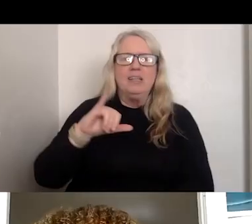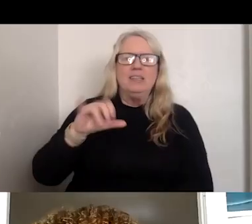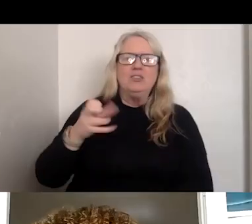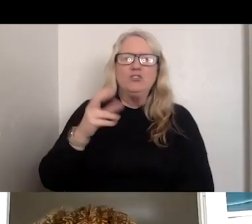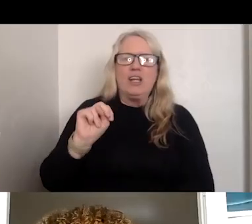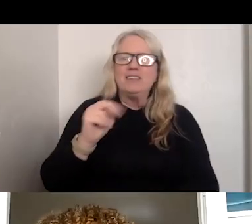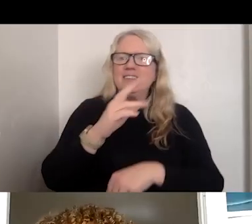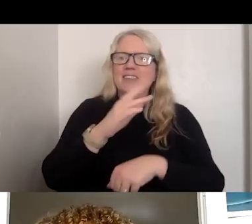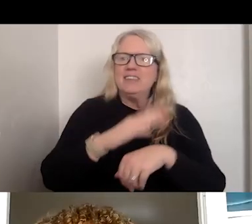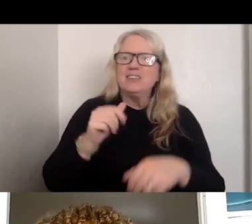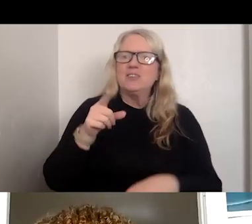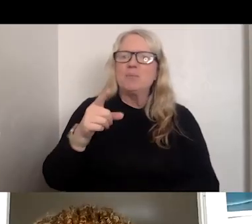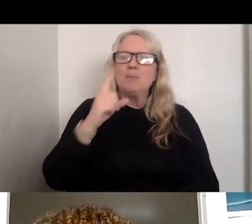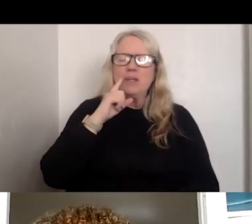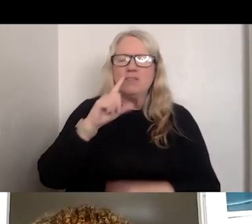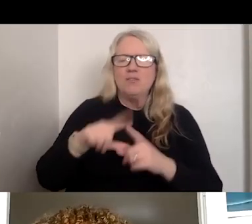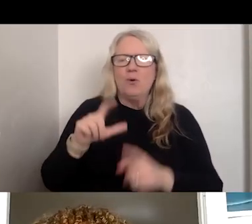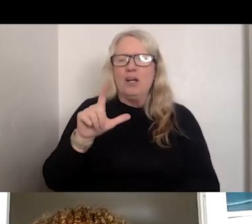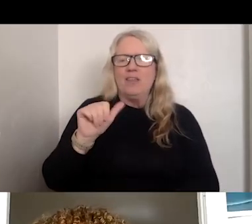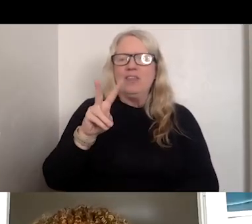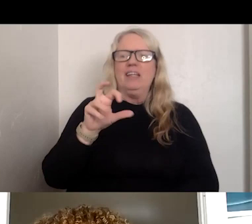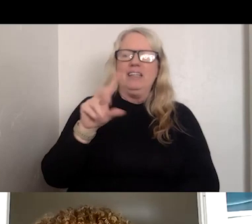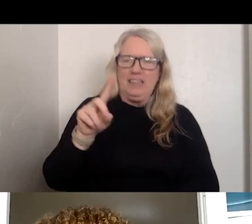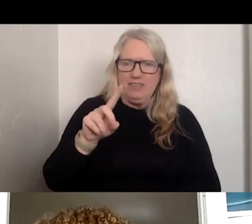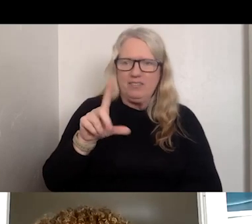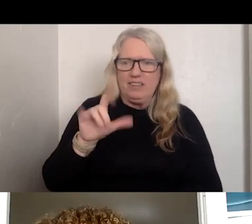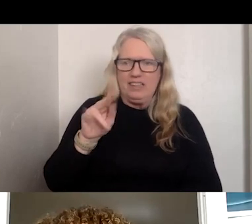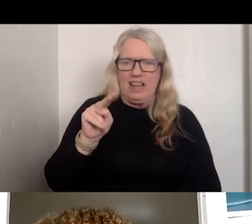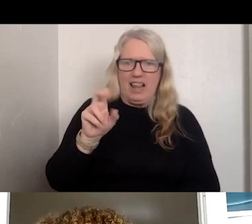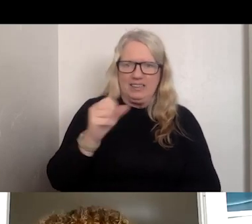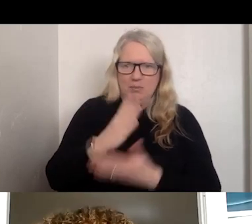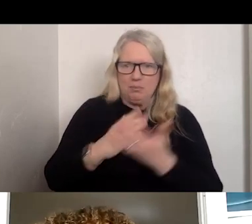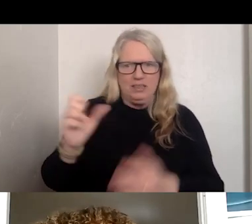UP FOR THE LIVED LENS PIECE? >>: SURE. ABSOLUTELY.